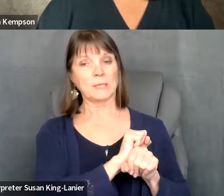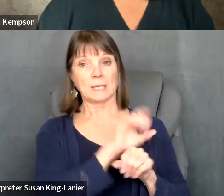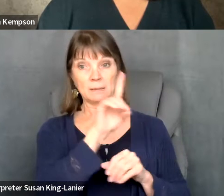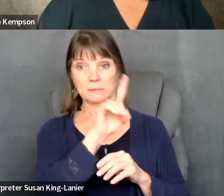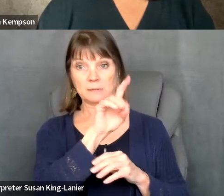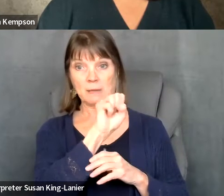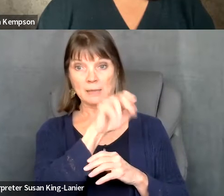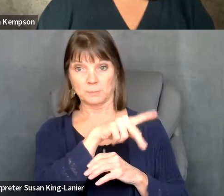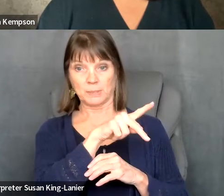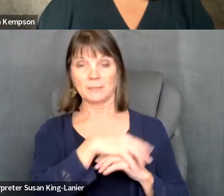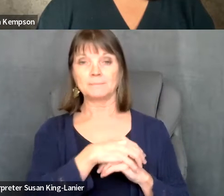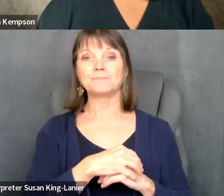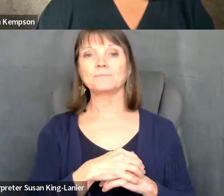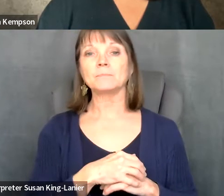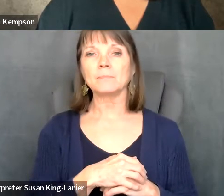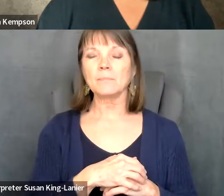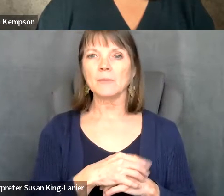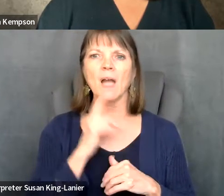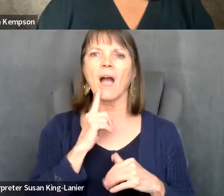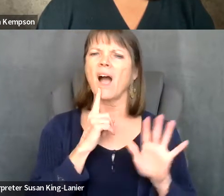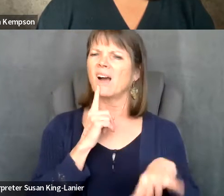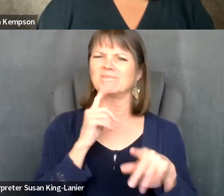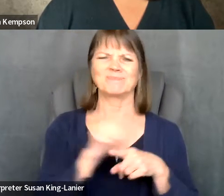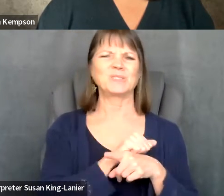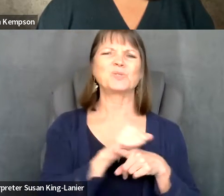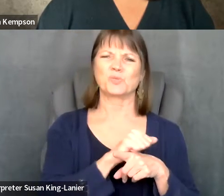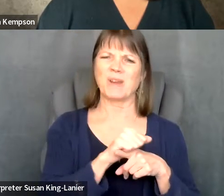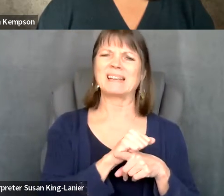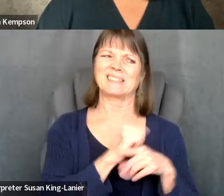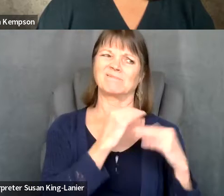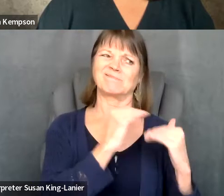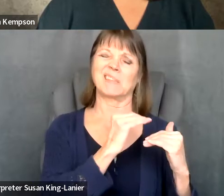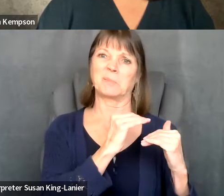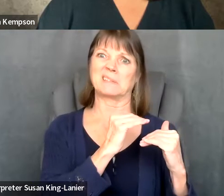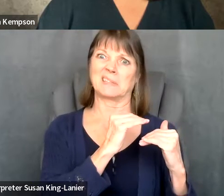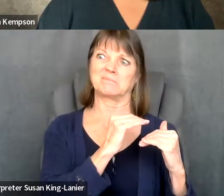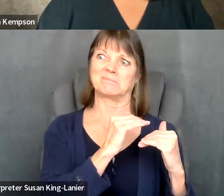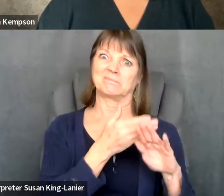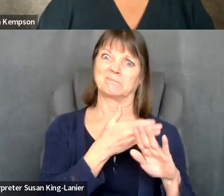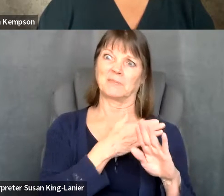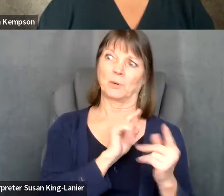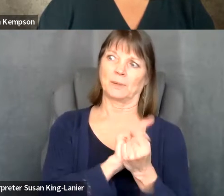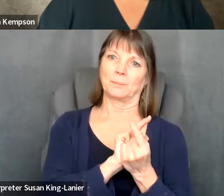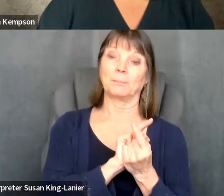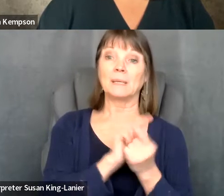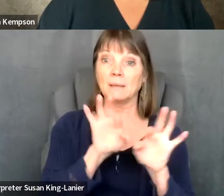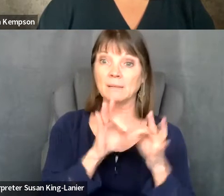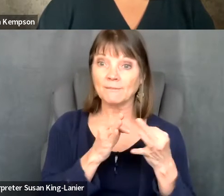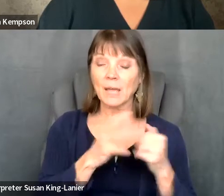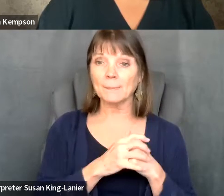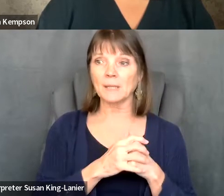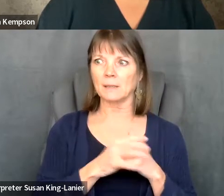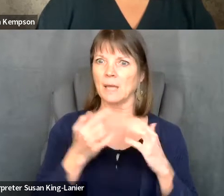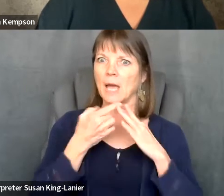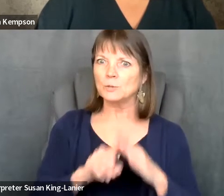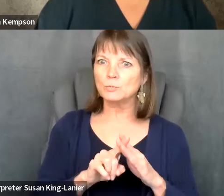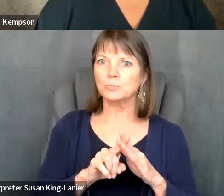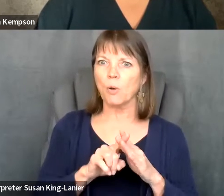Michael Smith: you know, training's always kind of been limited before you meet a family, and you start learning how to work with that individual,